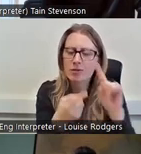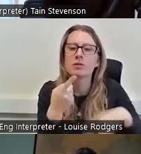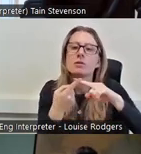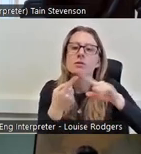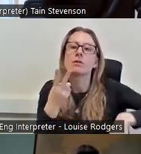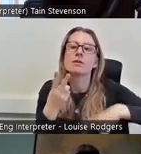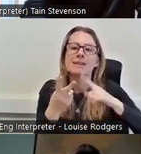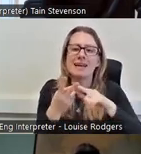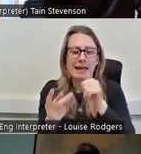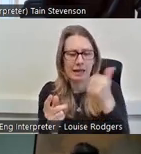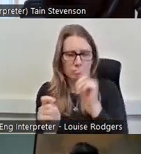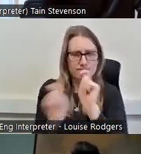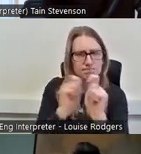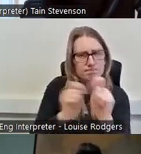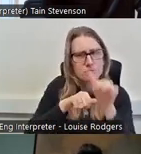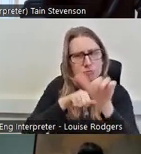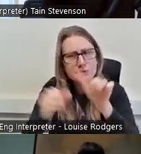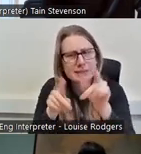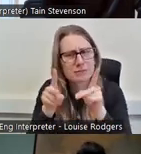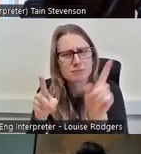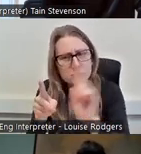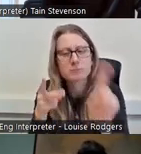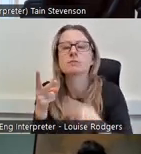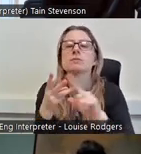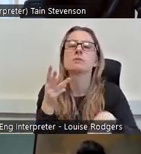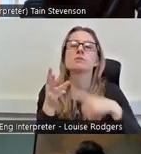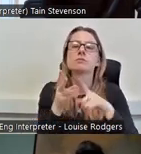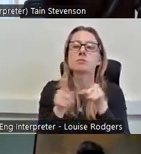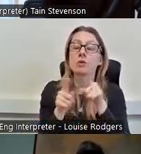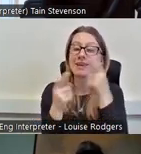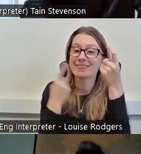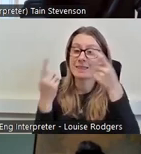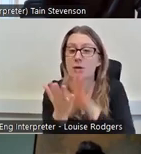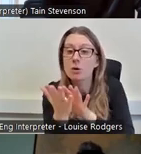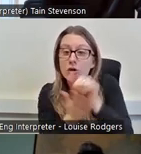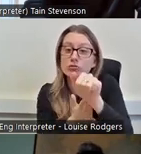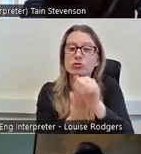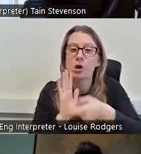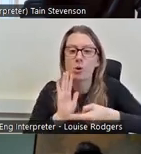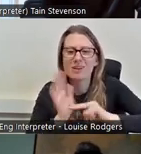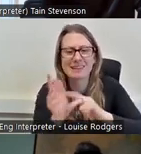and secondary to that think about the culture and organisational change that